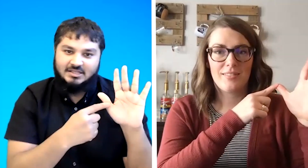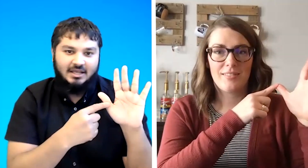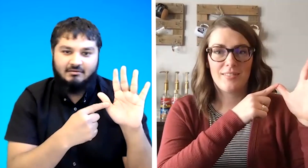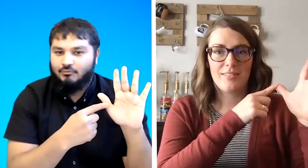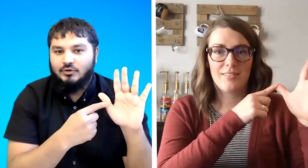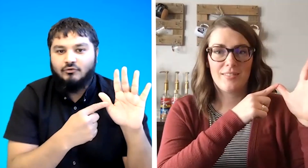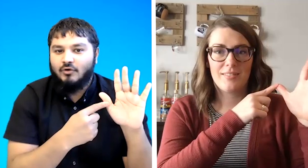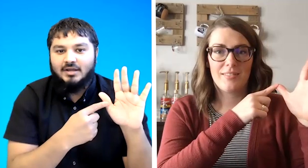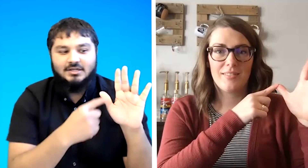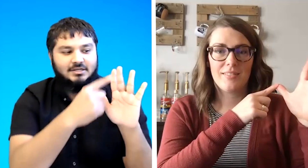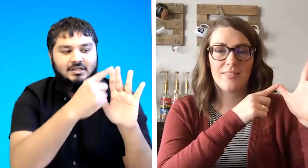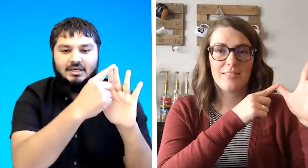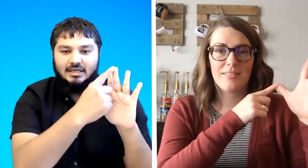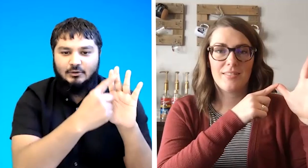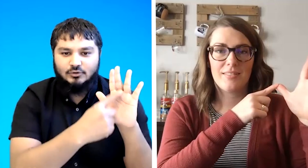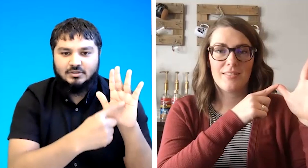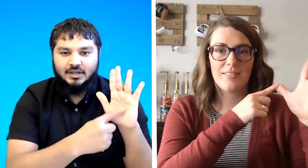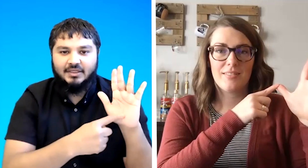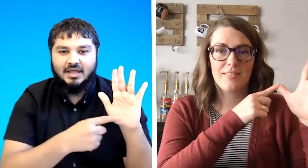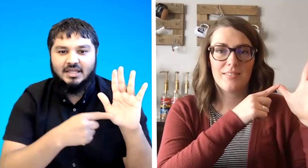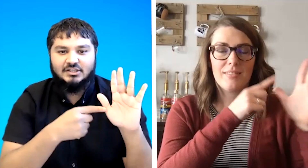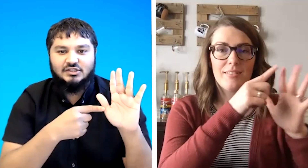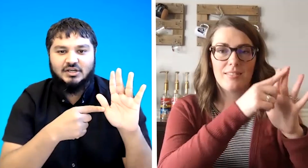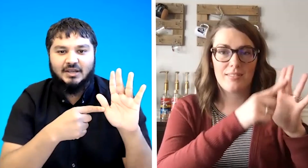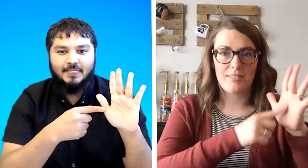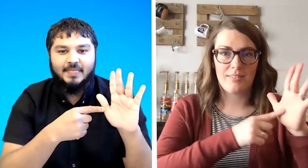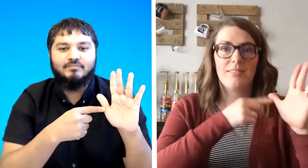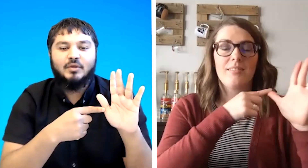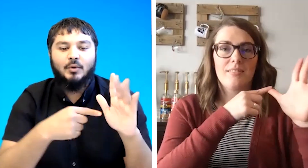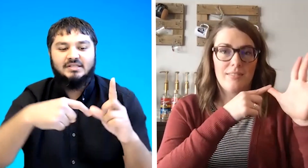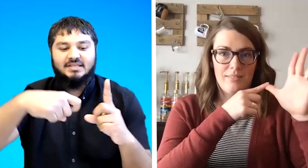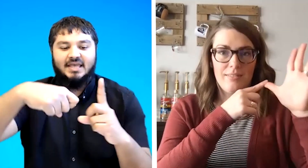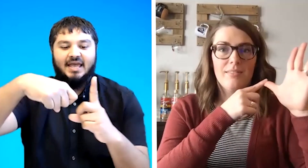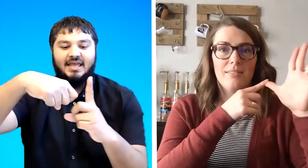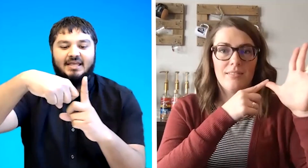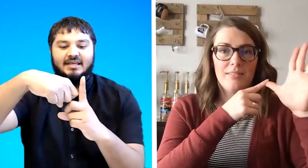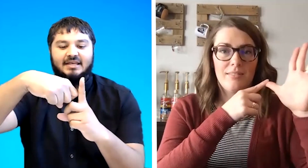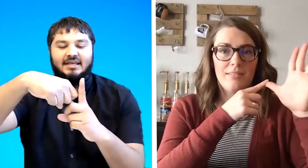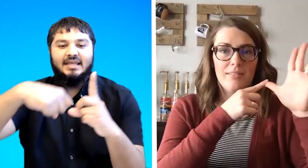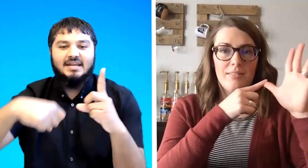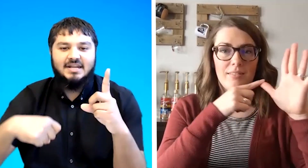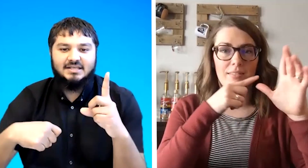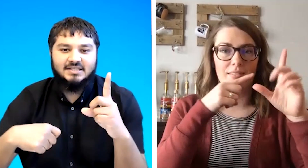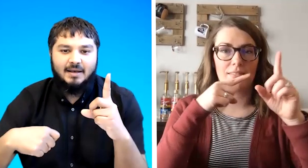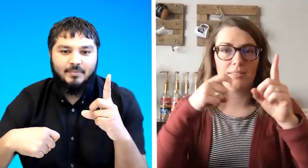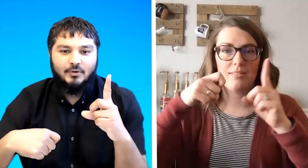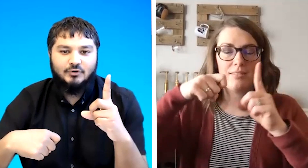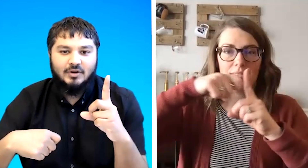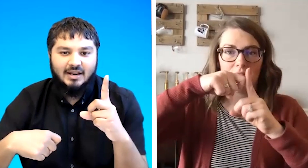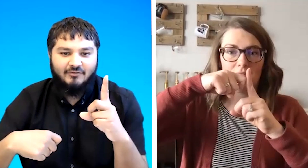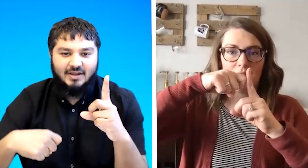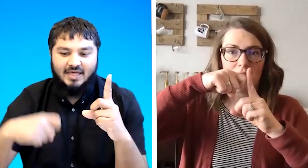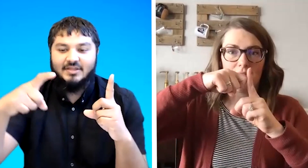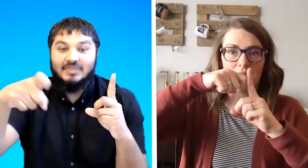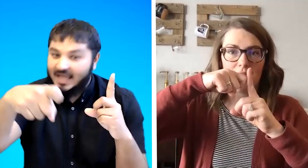like when you write it it looks like that that's j when it's k index up on your left and then that's